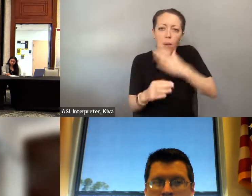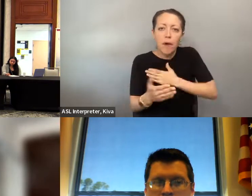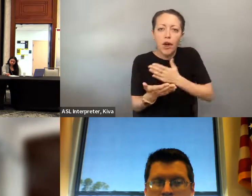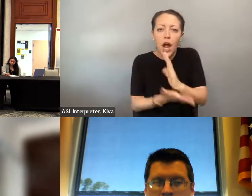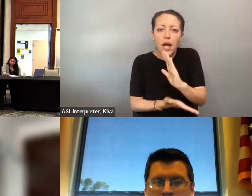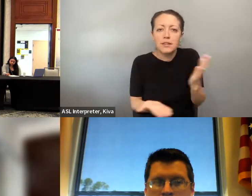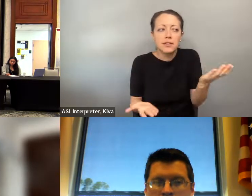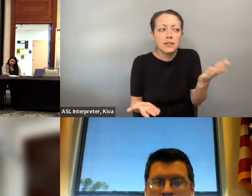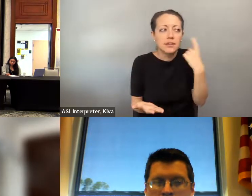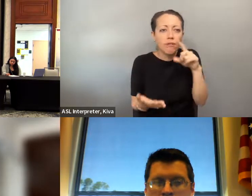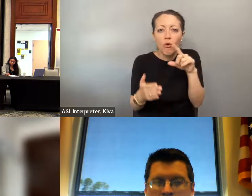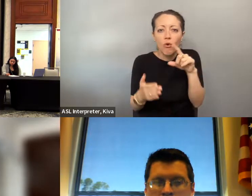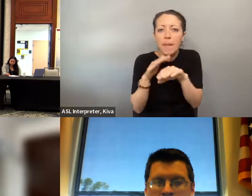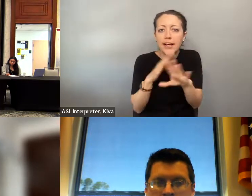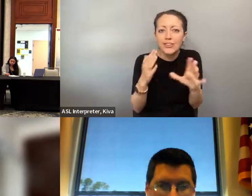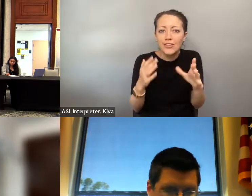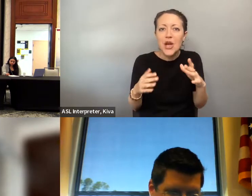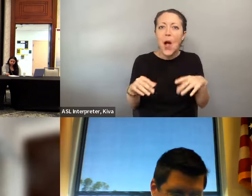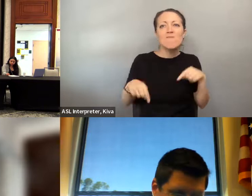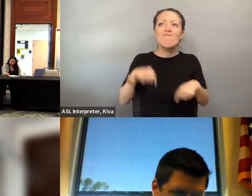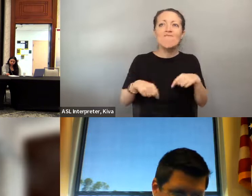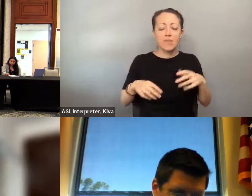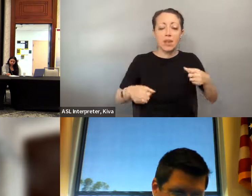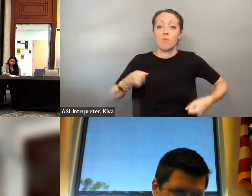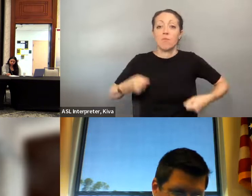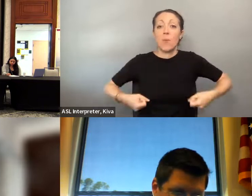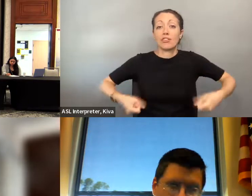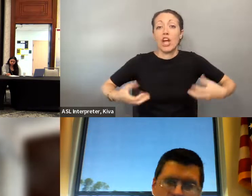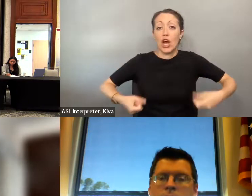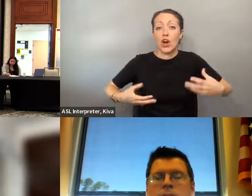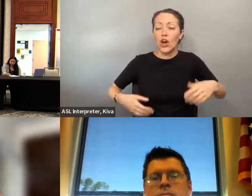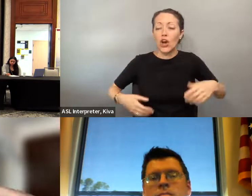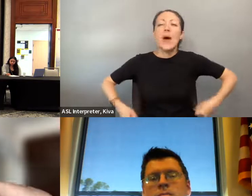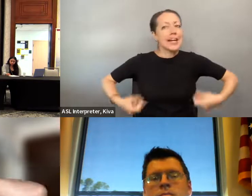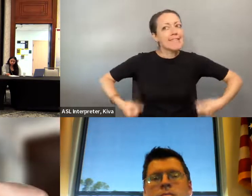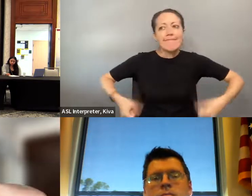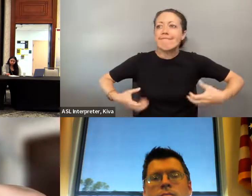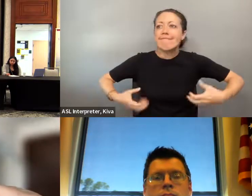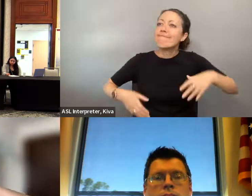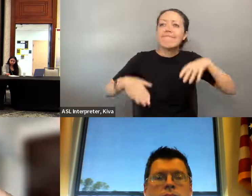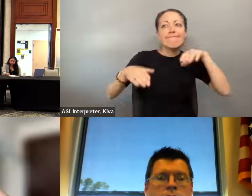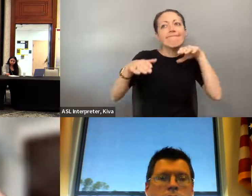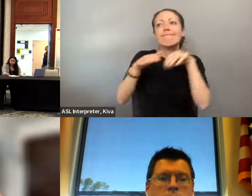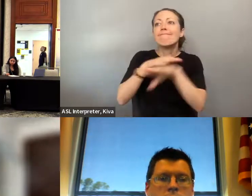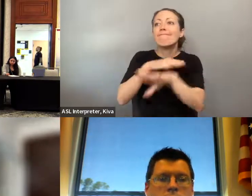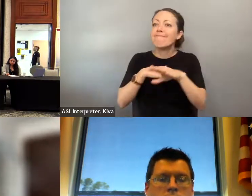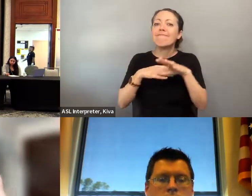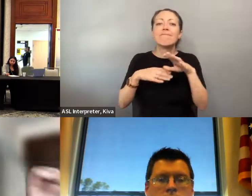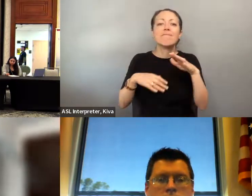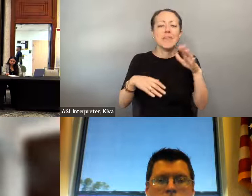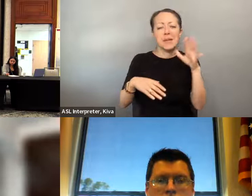great personal example, I know, Maddie, you've heard a little bit of my story, but when I turned 18 and went to the polls for the first time to vote, I was so excited and wanted to get my eye-vote sticker, but I didn't know what any of my rights were about any vote I was so excited but I didn't know what any of my rights were. I didn't know what any of my